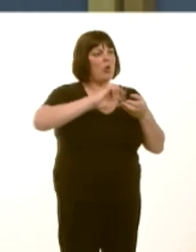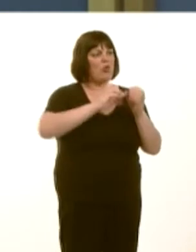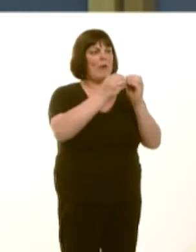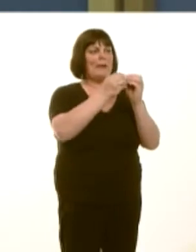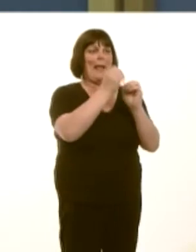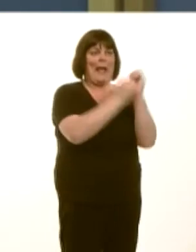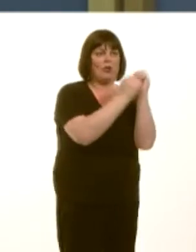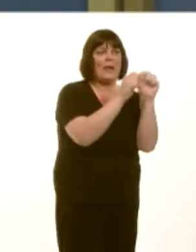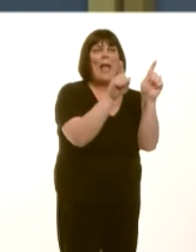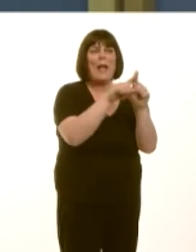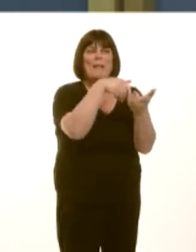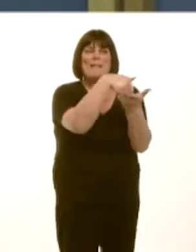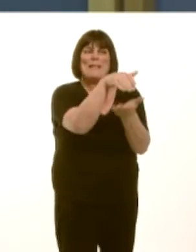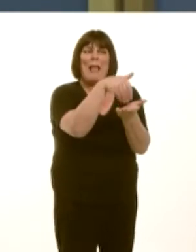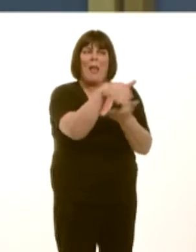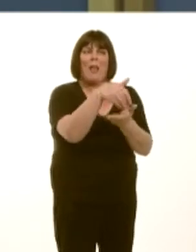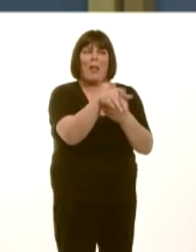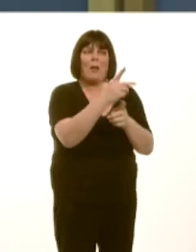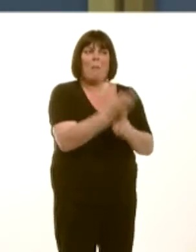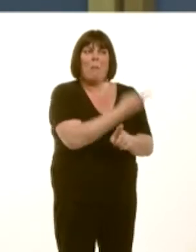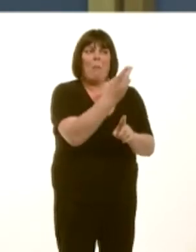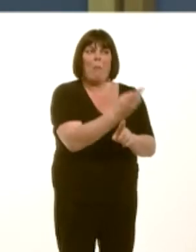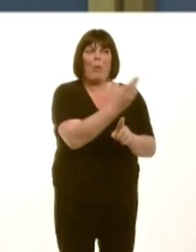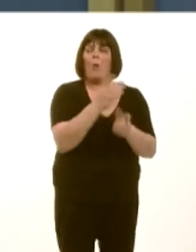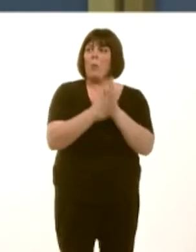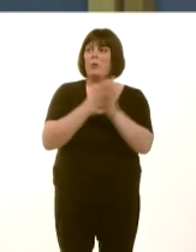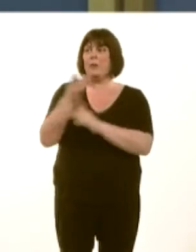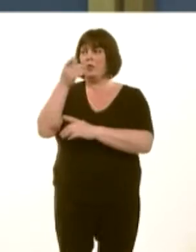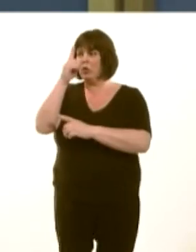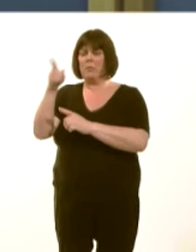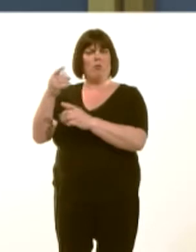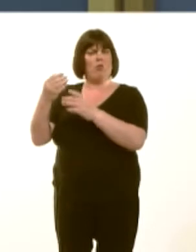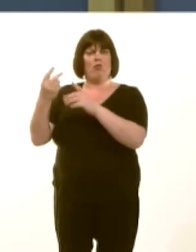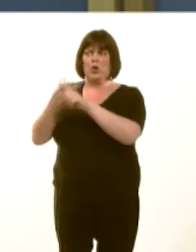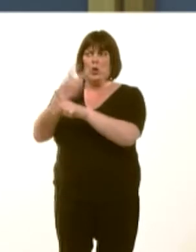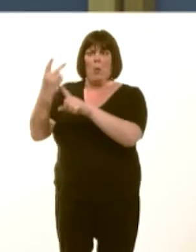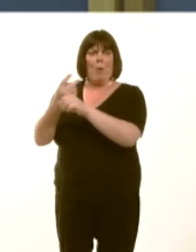So, that has led to a blossoming of renewable production and a solid source of income for